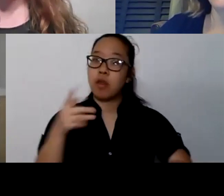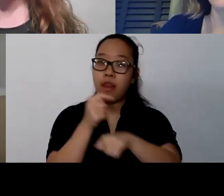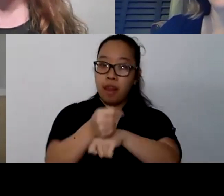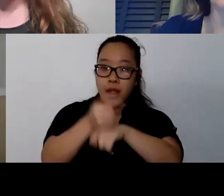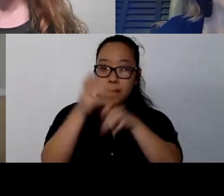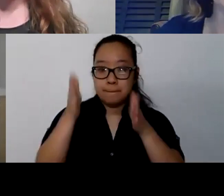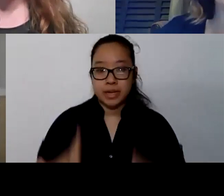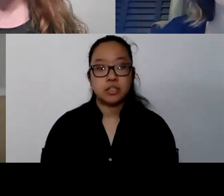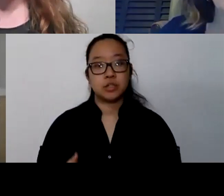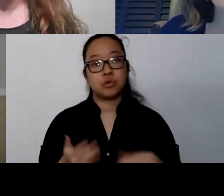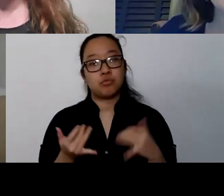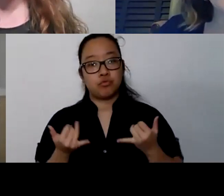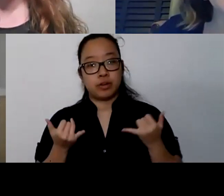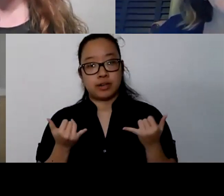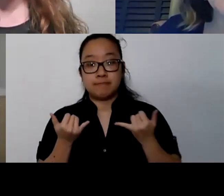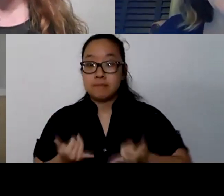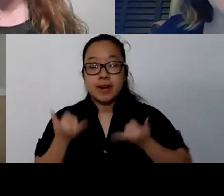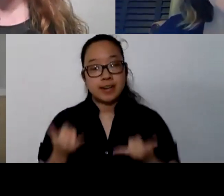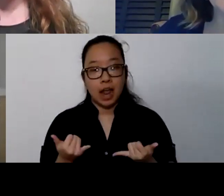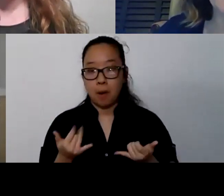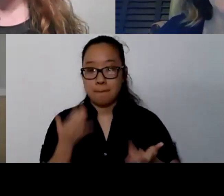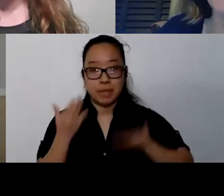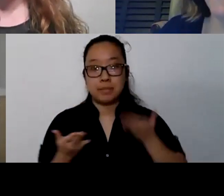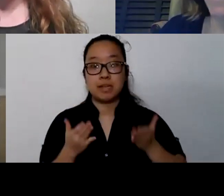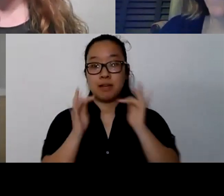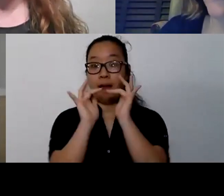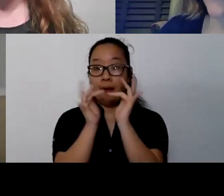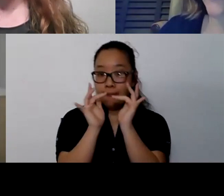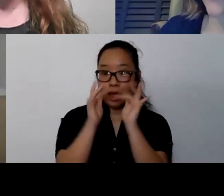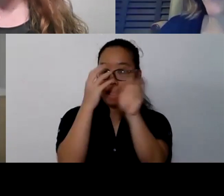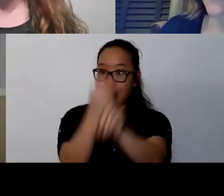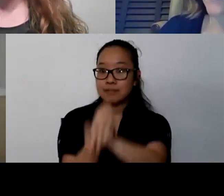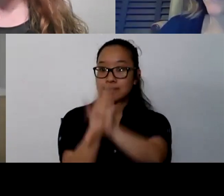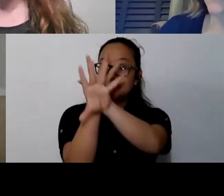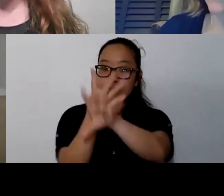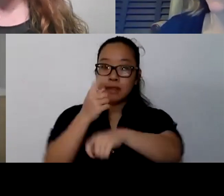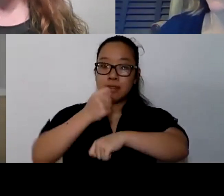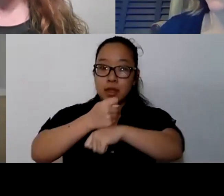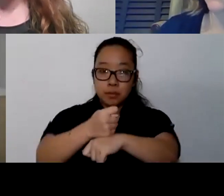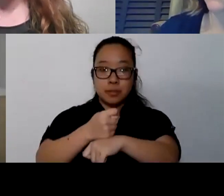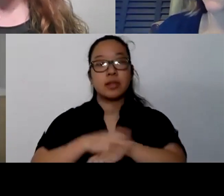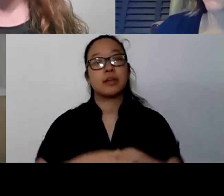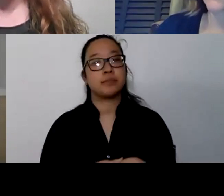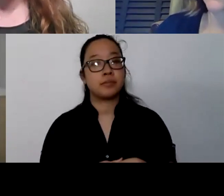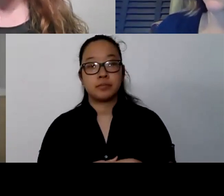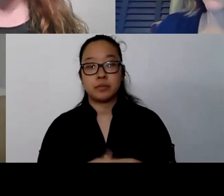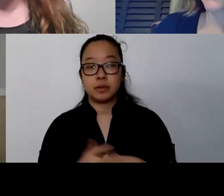are being pushed online. Maybe they wouldn't have before but now they are. And that's just making things so much more convenient